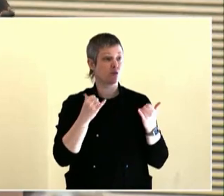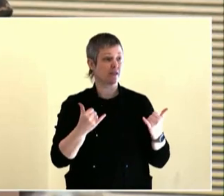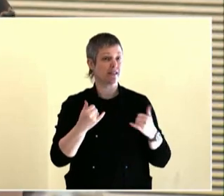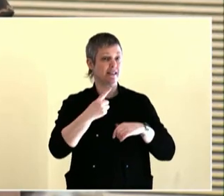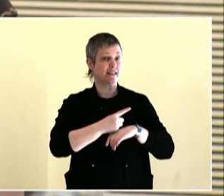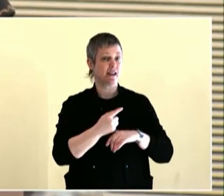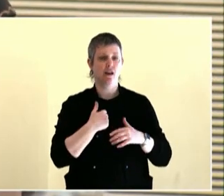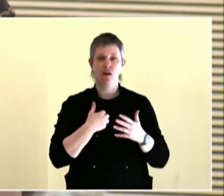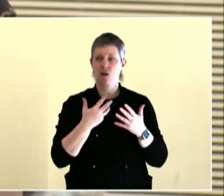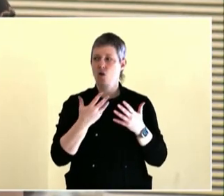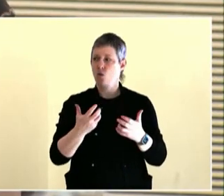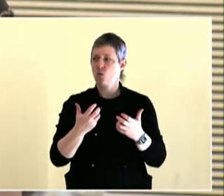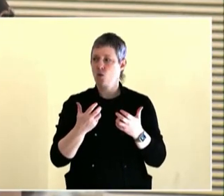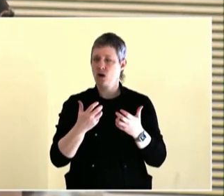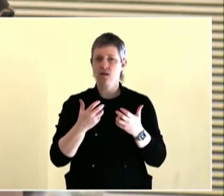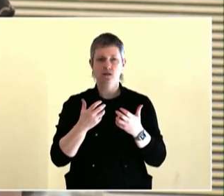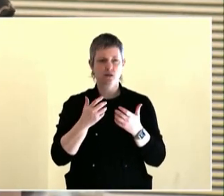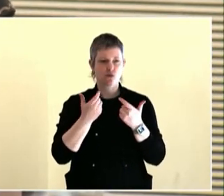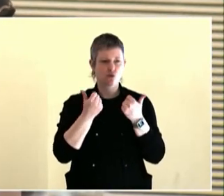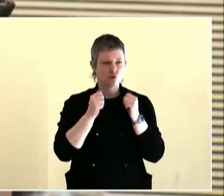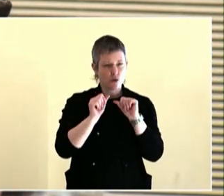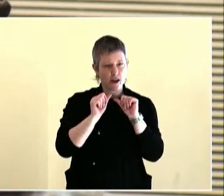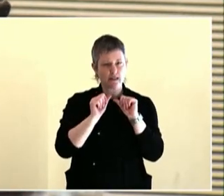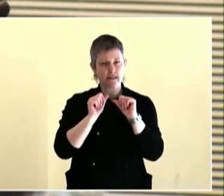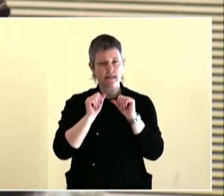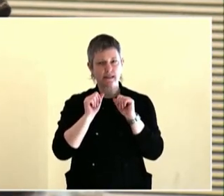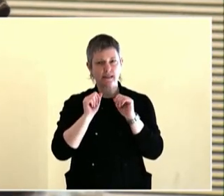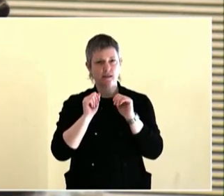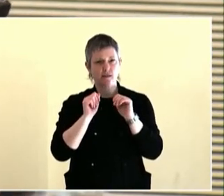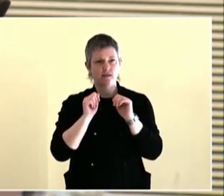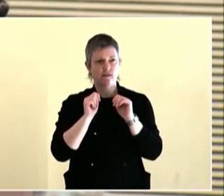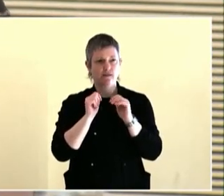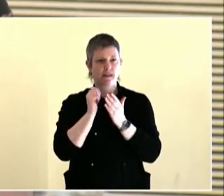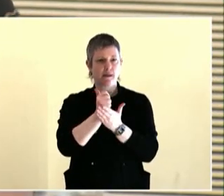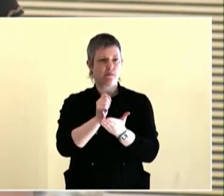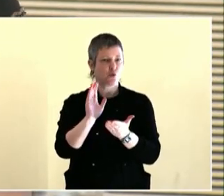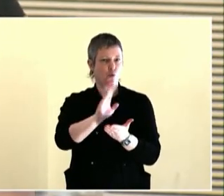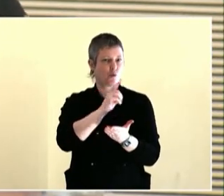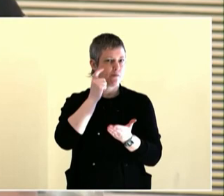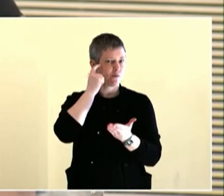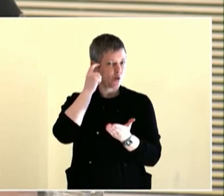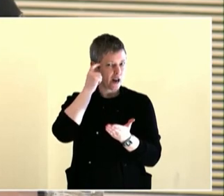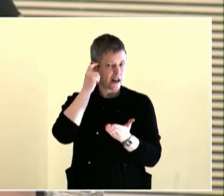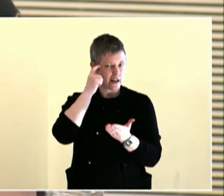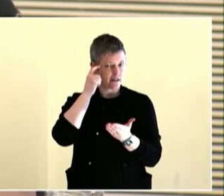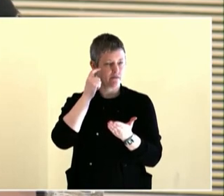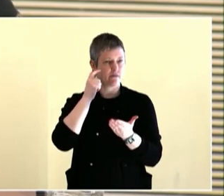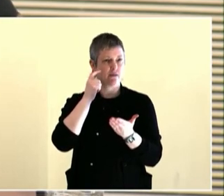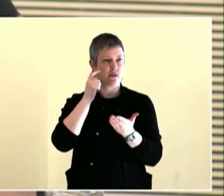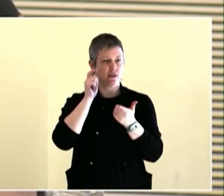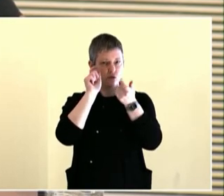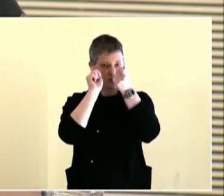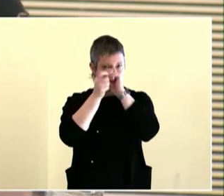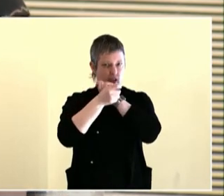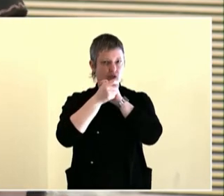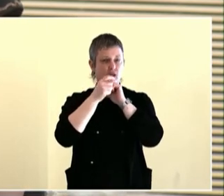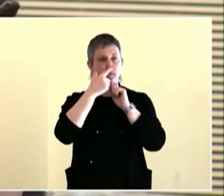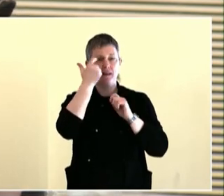There should never be a decision made without us. When you talked about that, the personal economy of, you know,